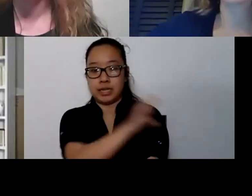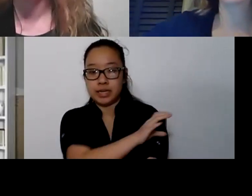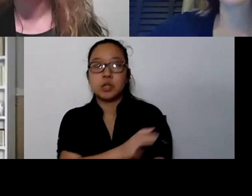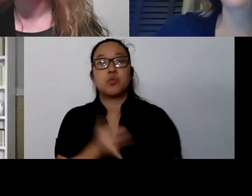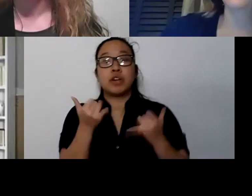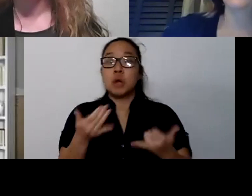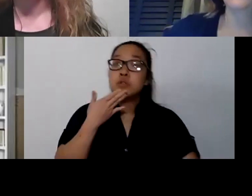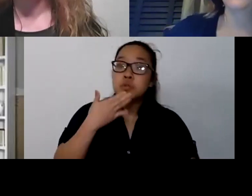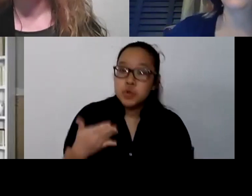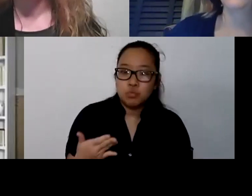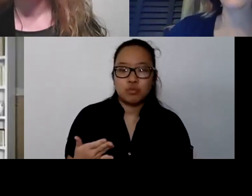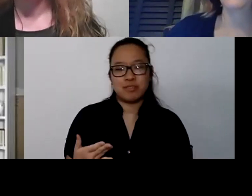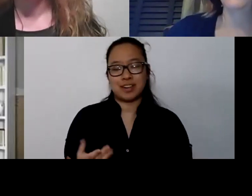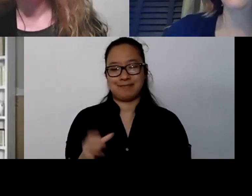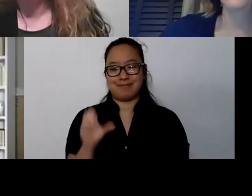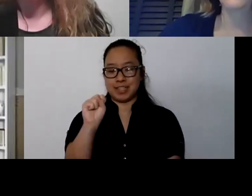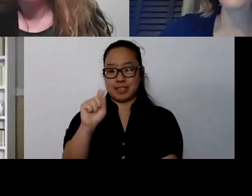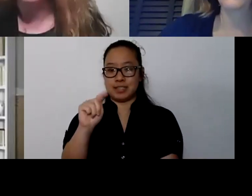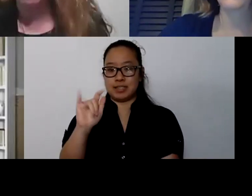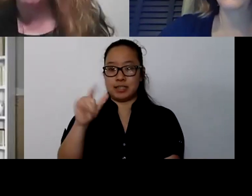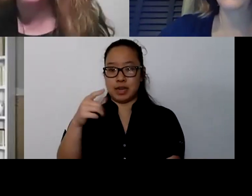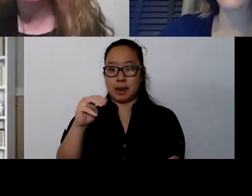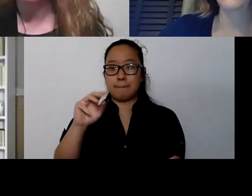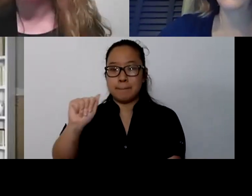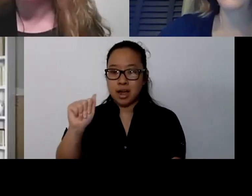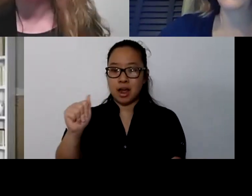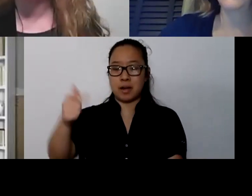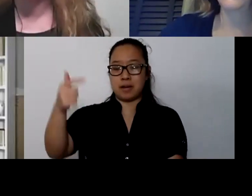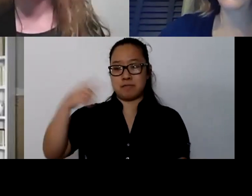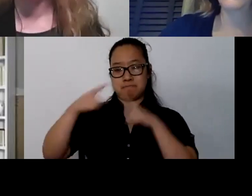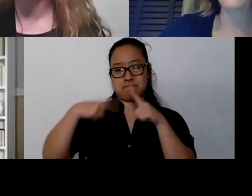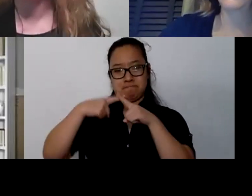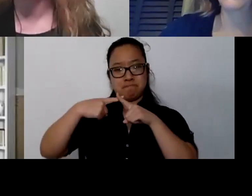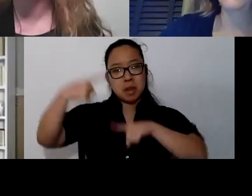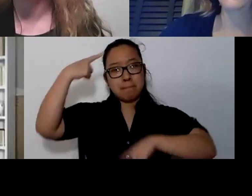and really recognize that it is health. It's actually just taking care of yourself.